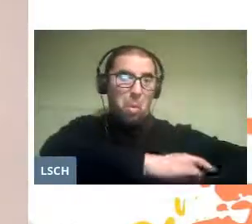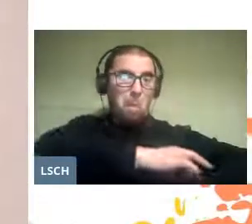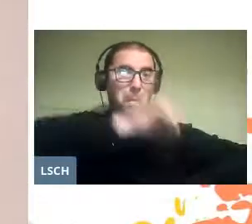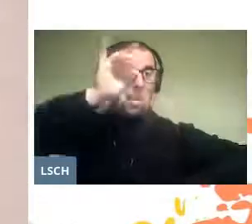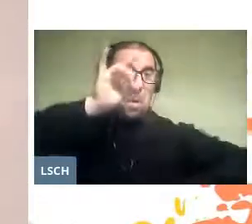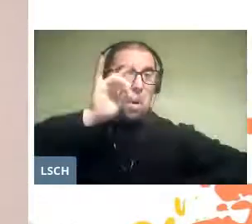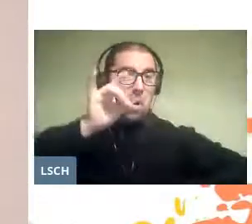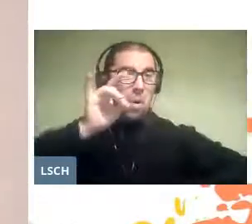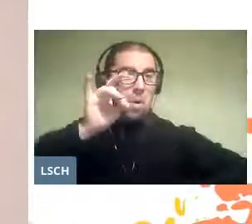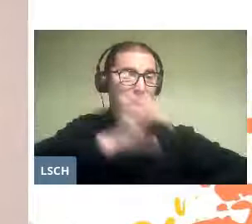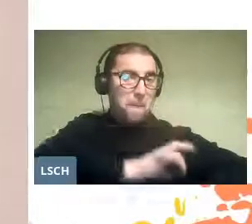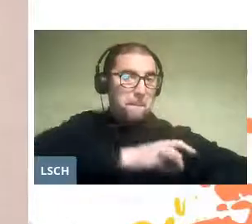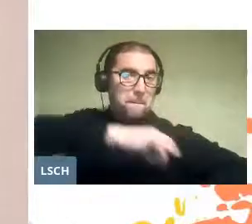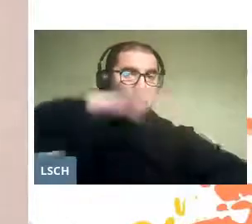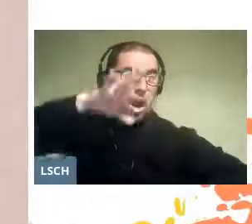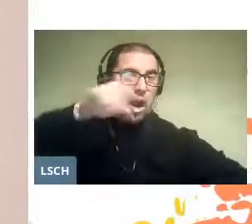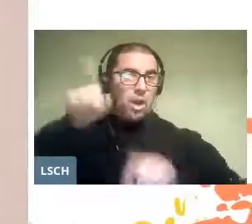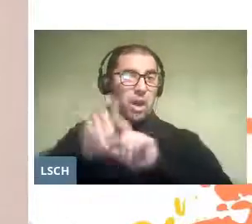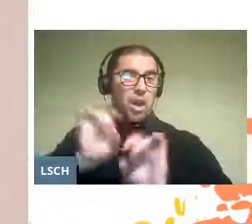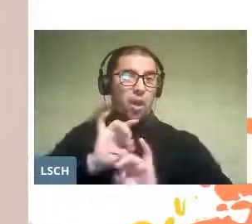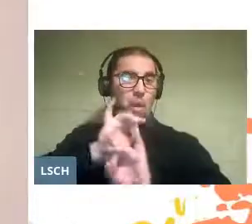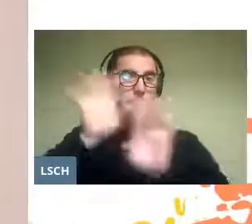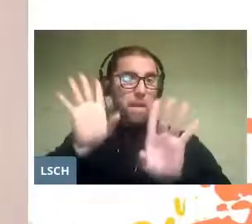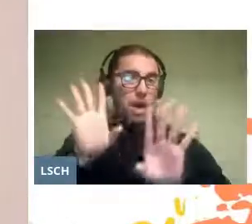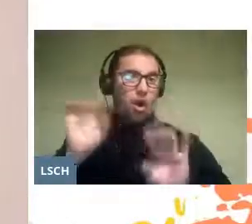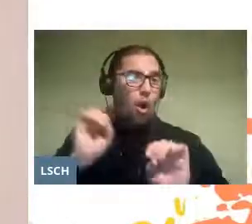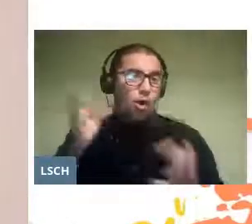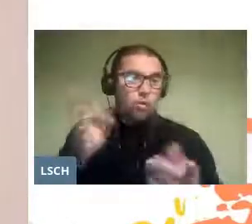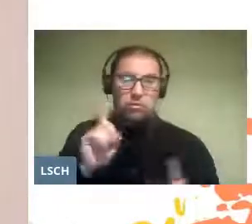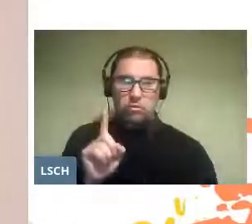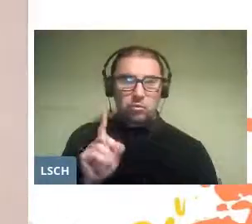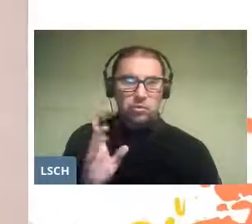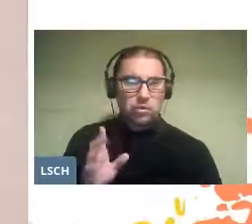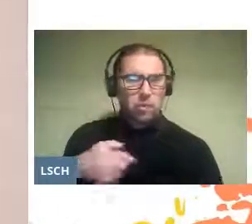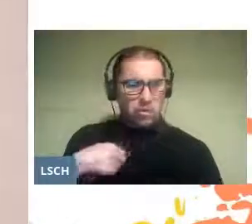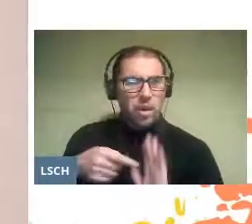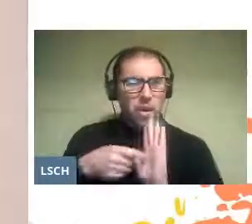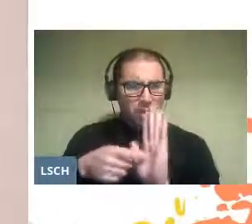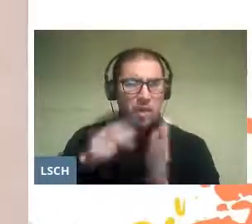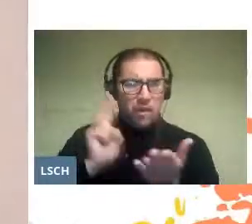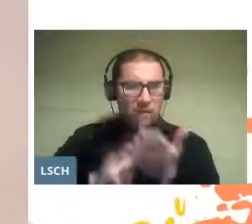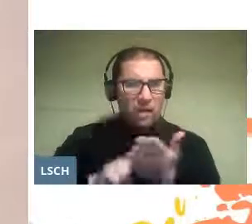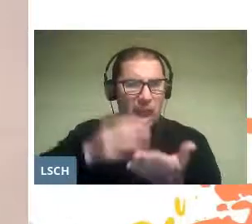like a magician or conjurer, but that I speak from the knowledge